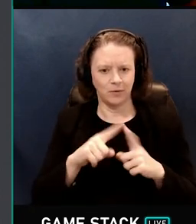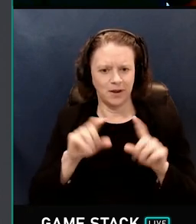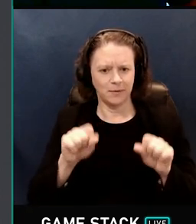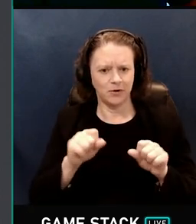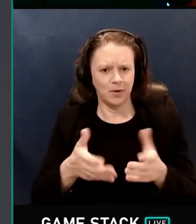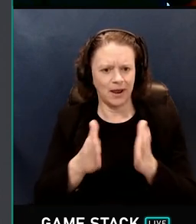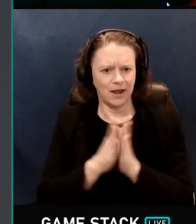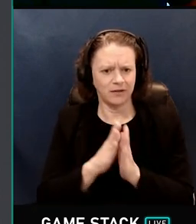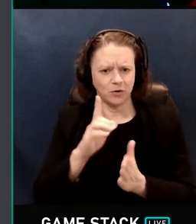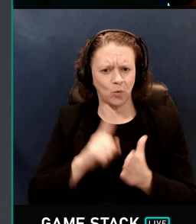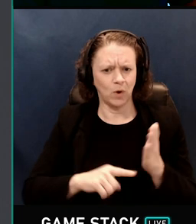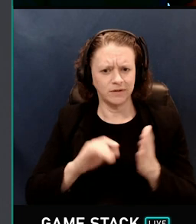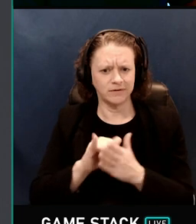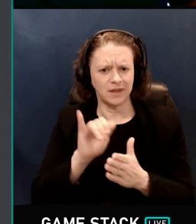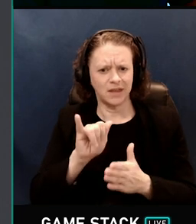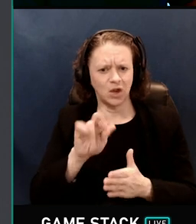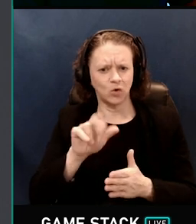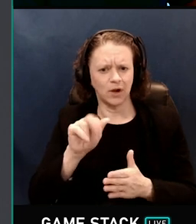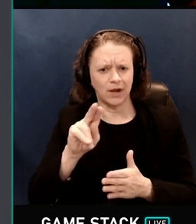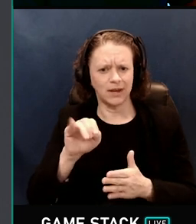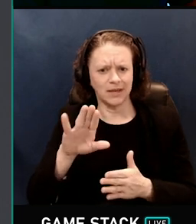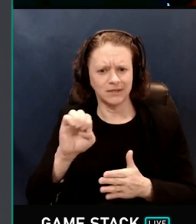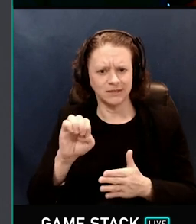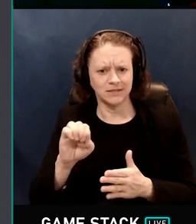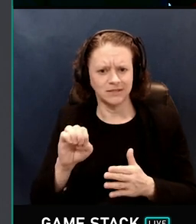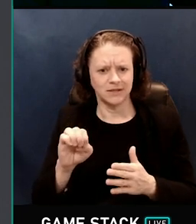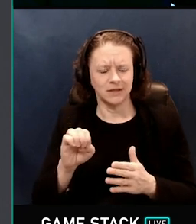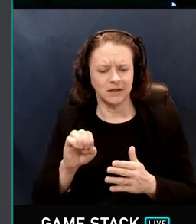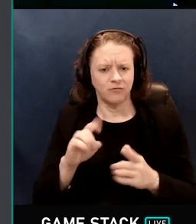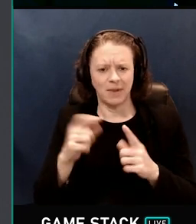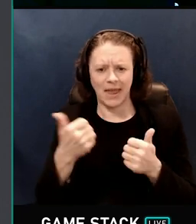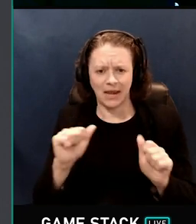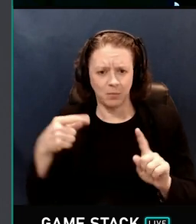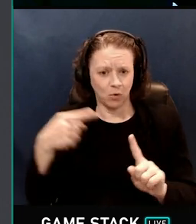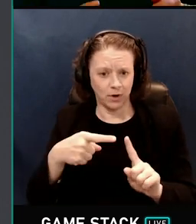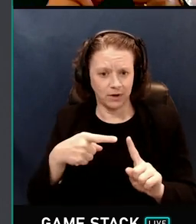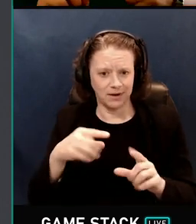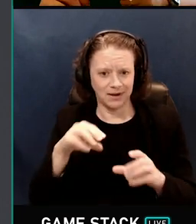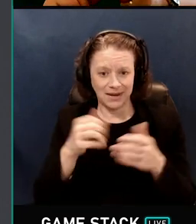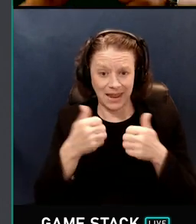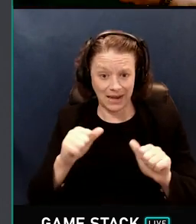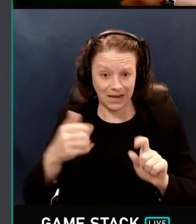is from any point in any direction. Well, to answer that, we need to